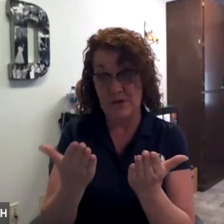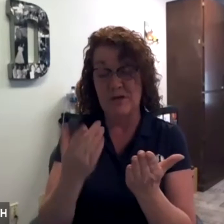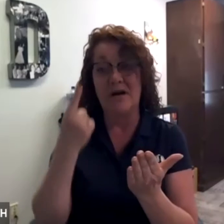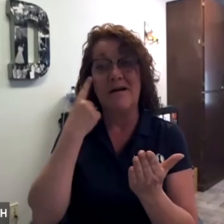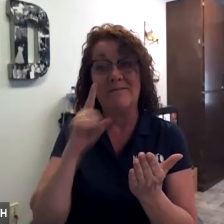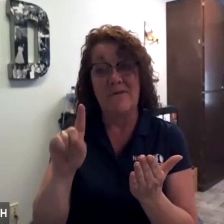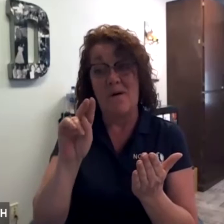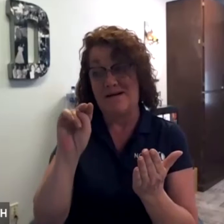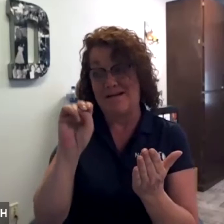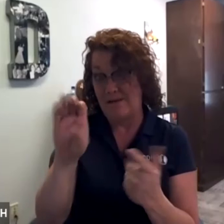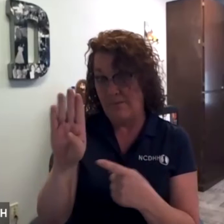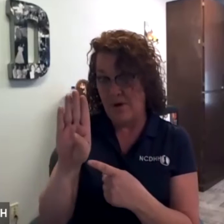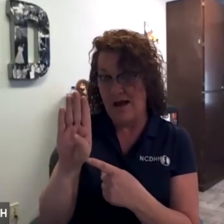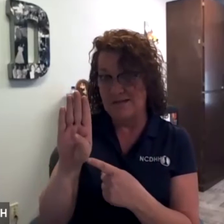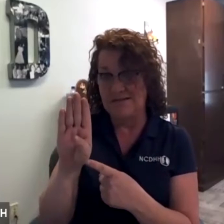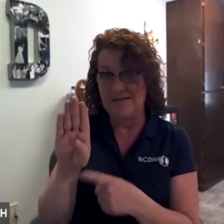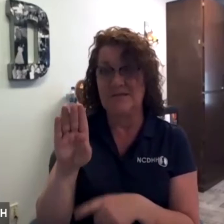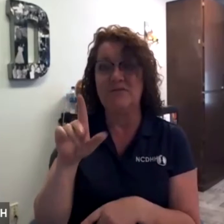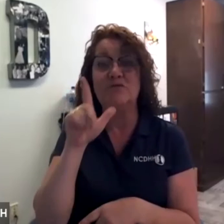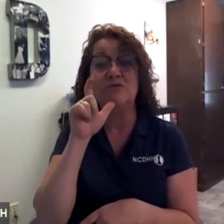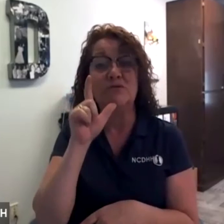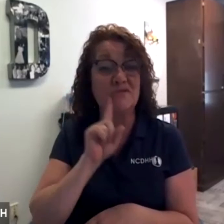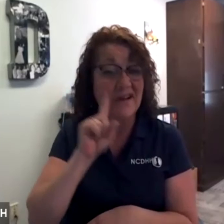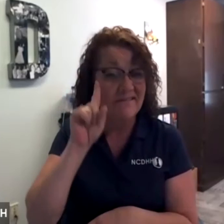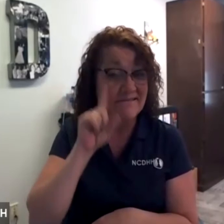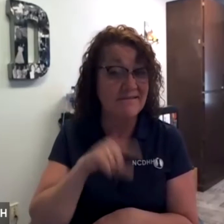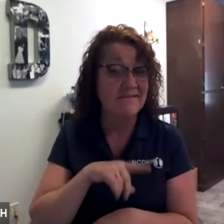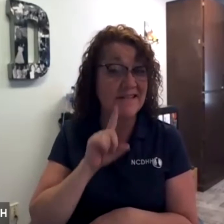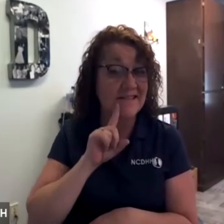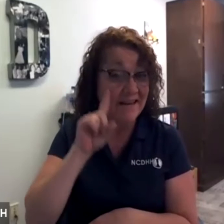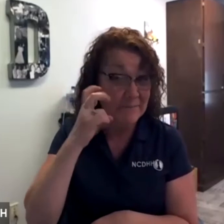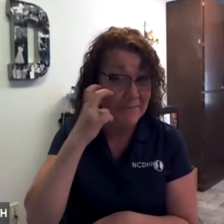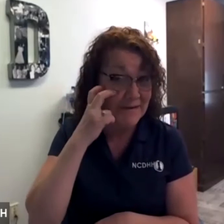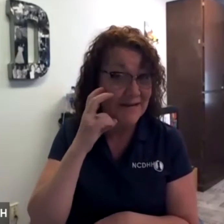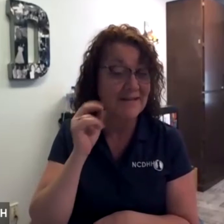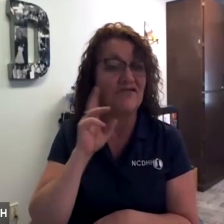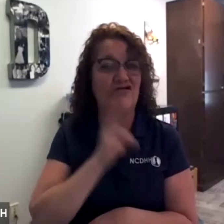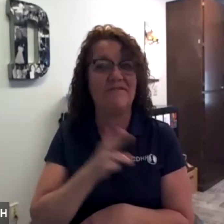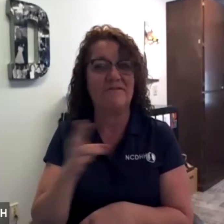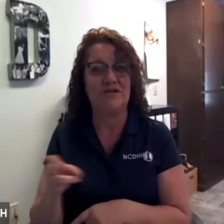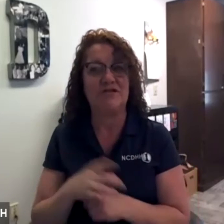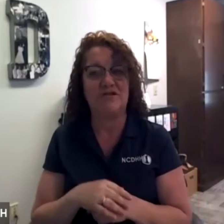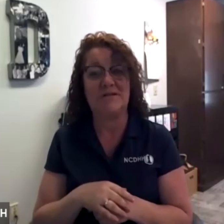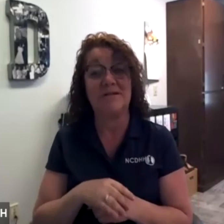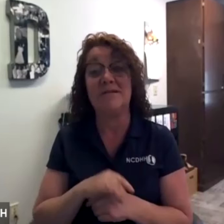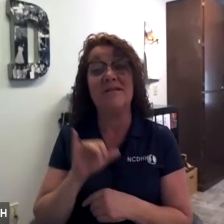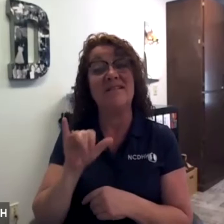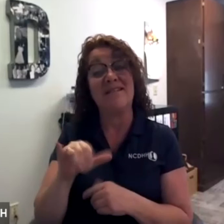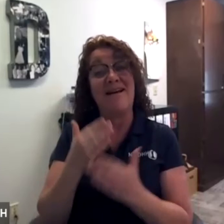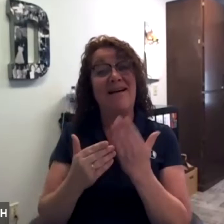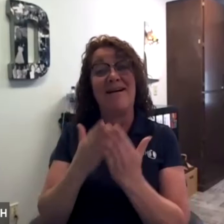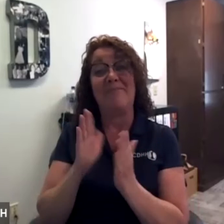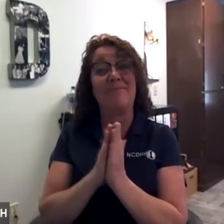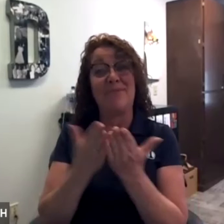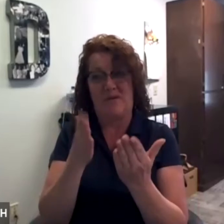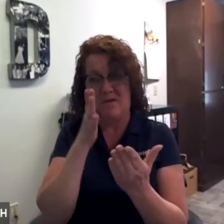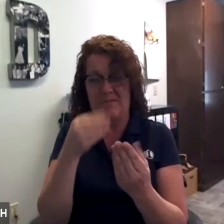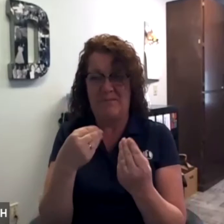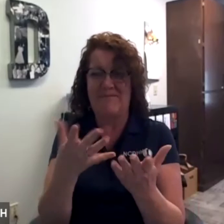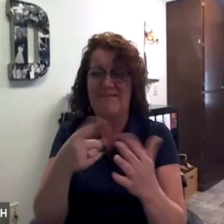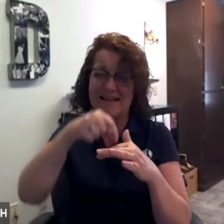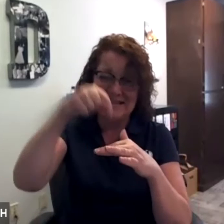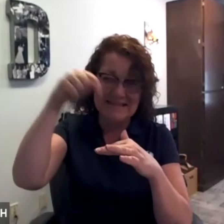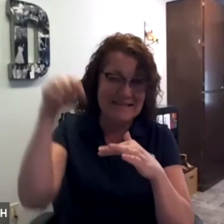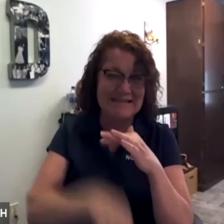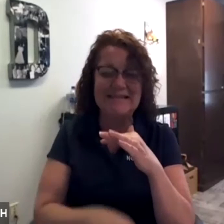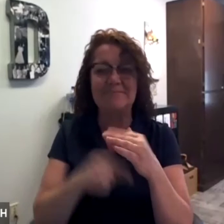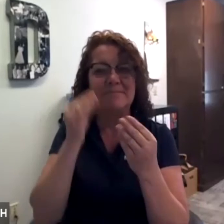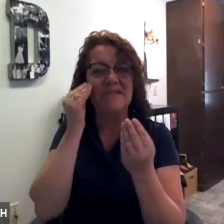Resource Handbook for Nebraska for people who are deaf, deafblind or hard of hearing. That handbook